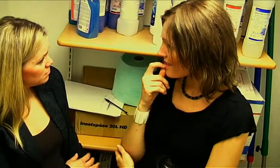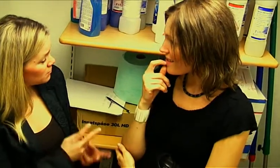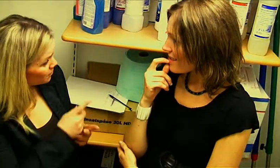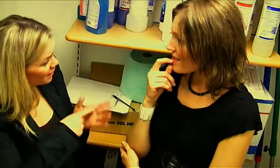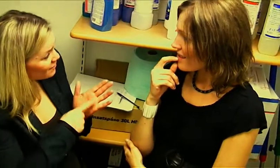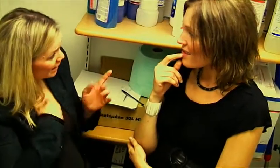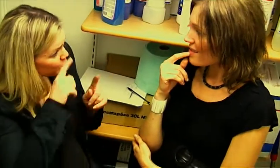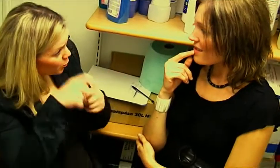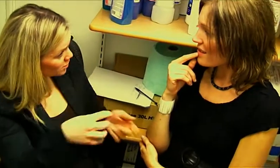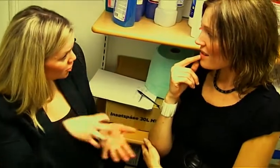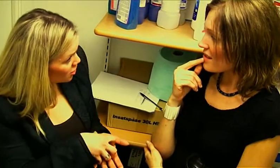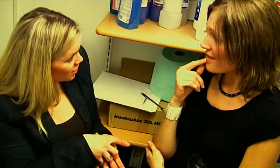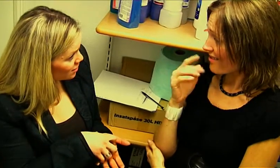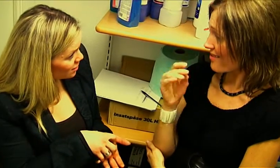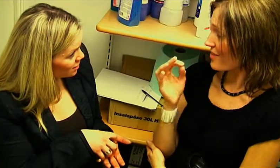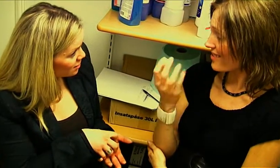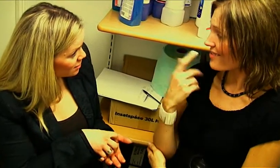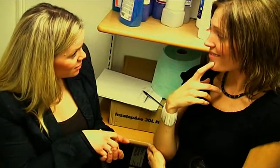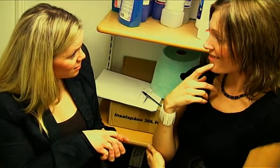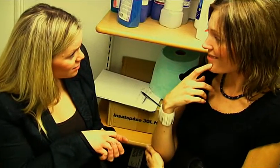Therefore, we are fooling the government... - Right.